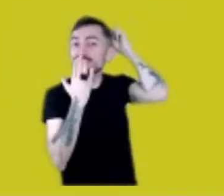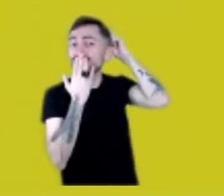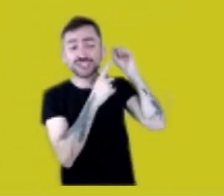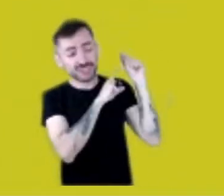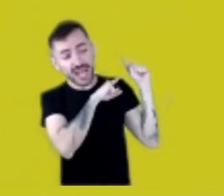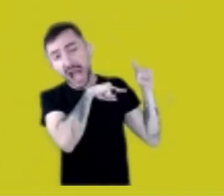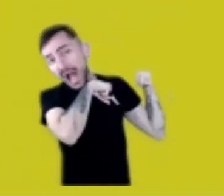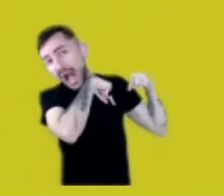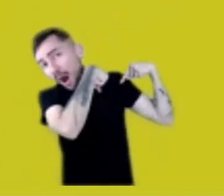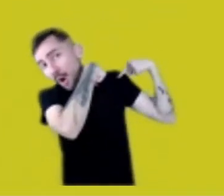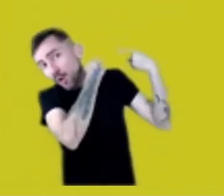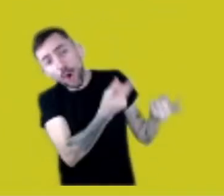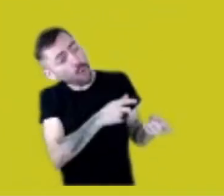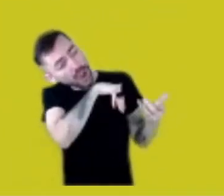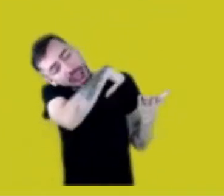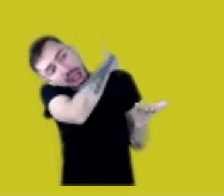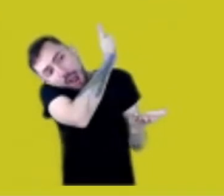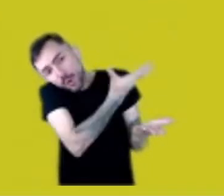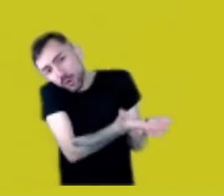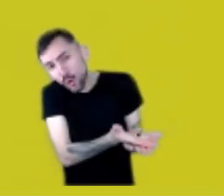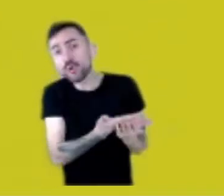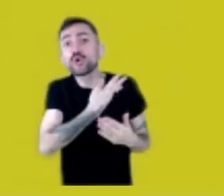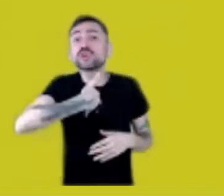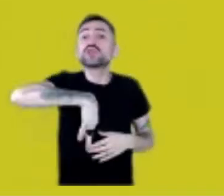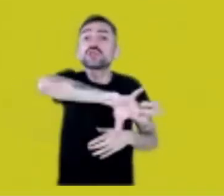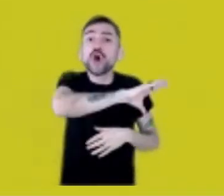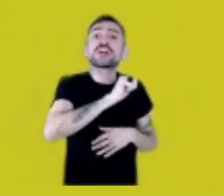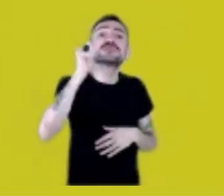We, the women, we plant, we’re improvers, genetically speaking,